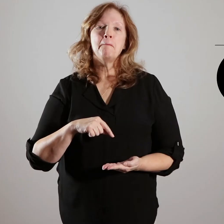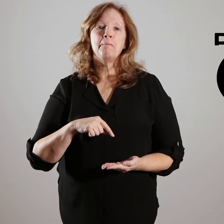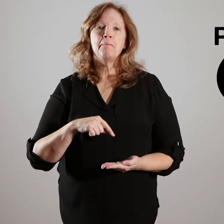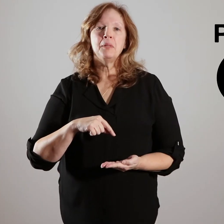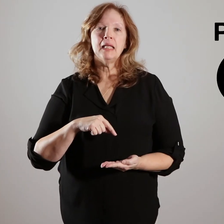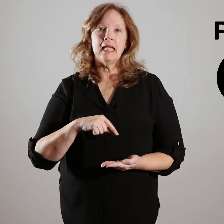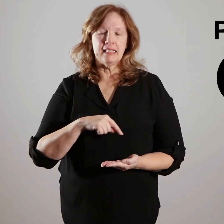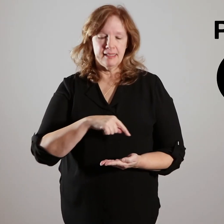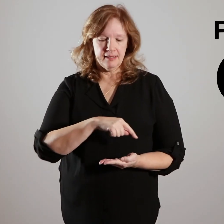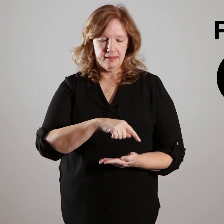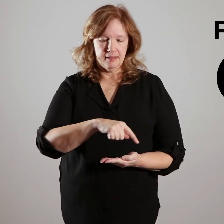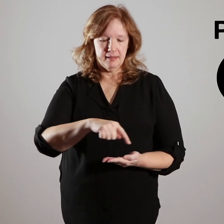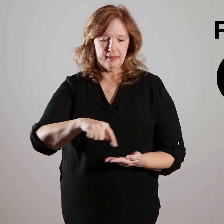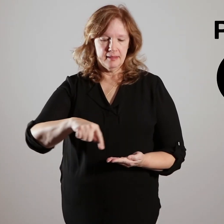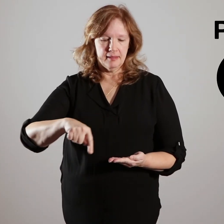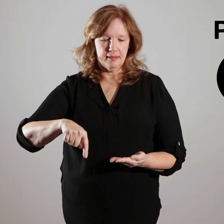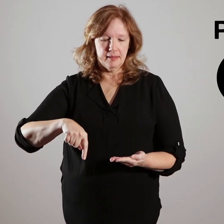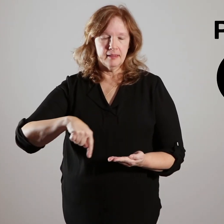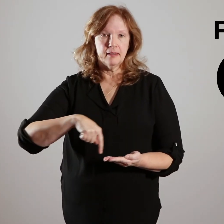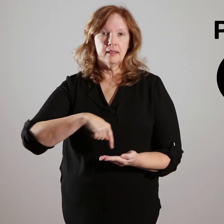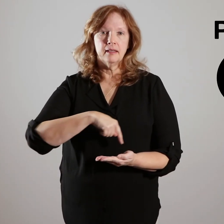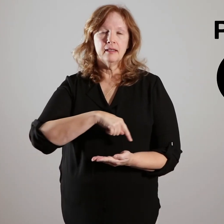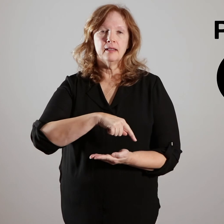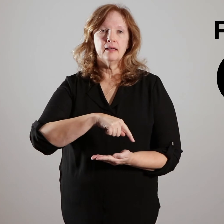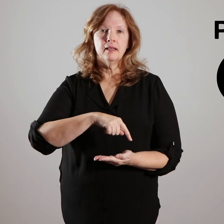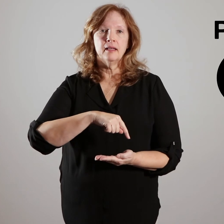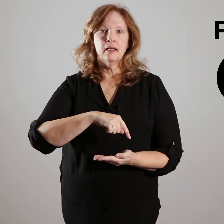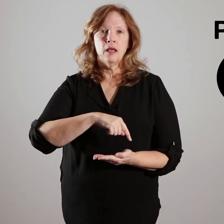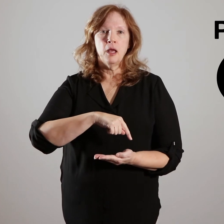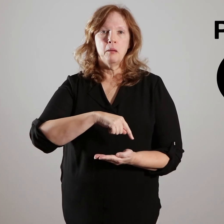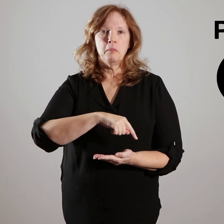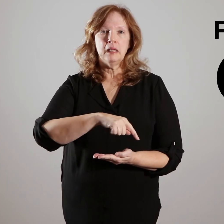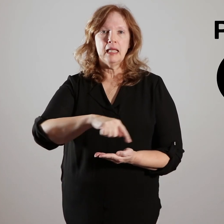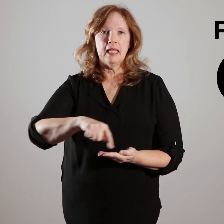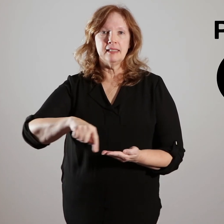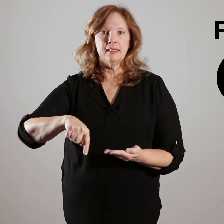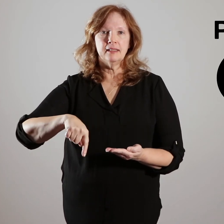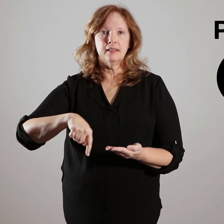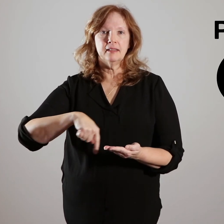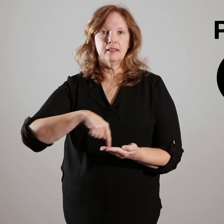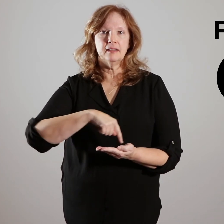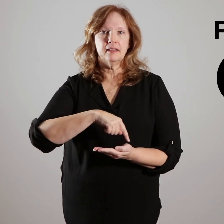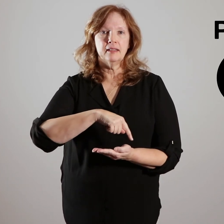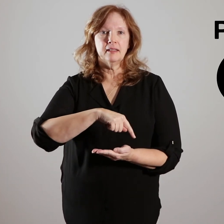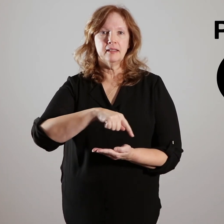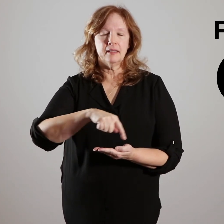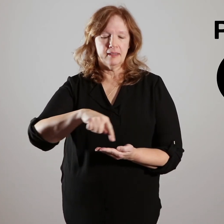[person signing plate] plate